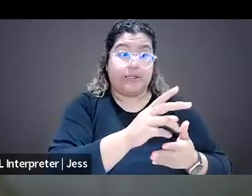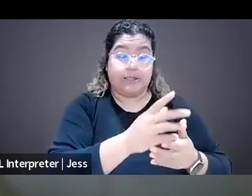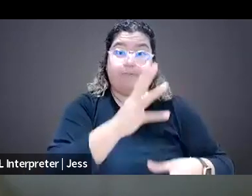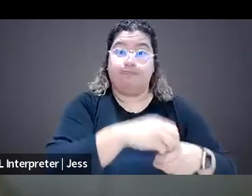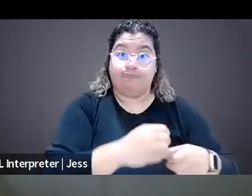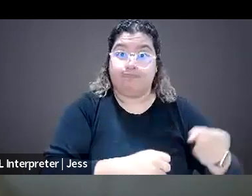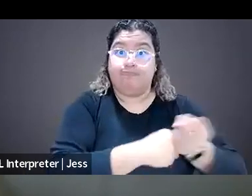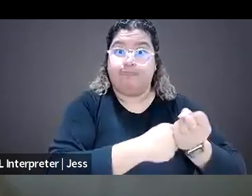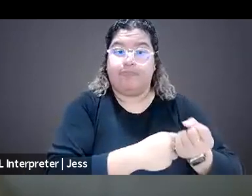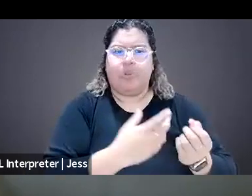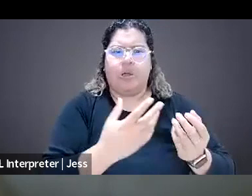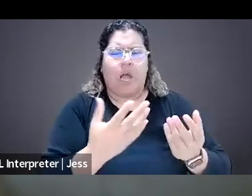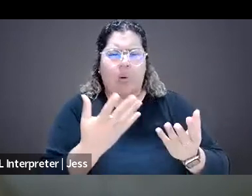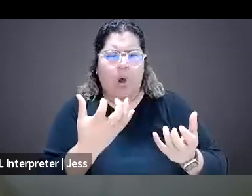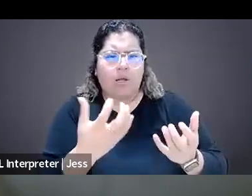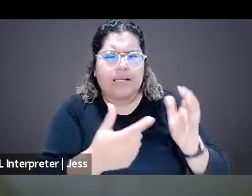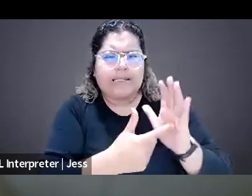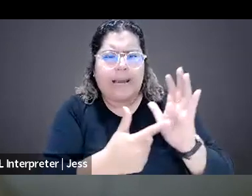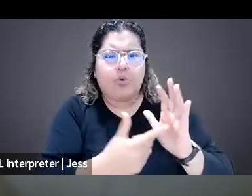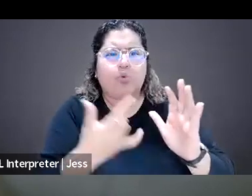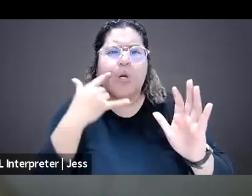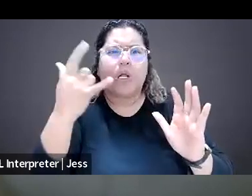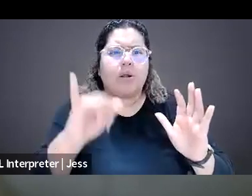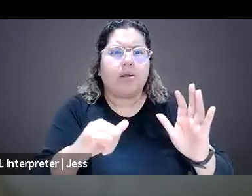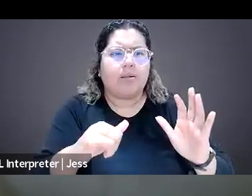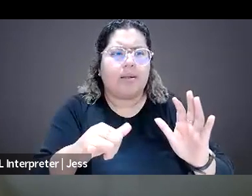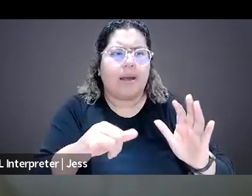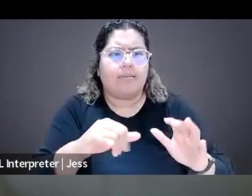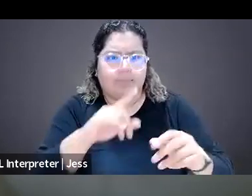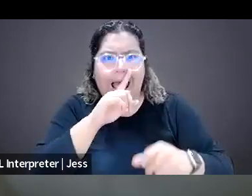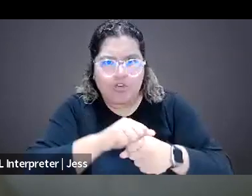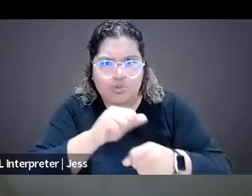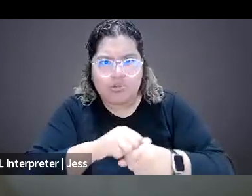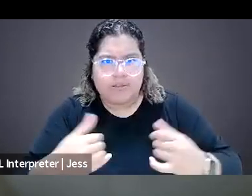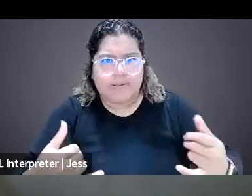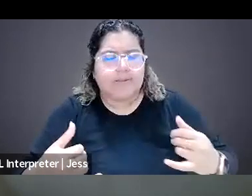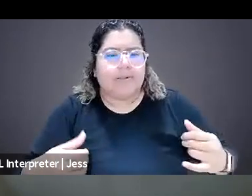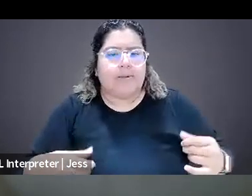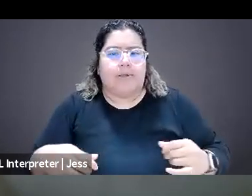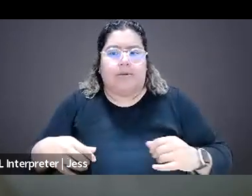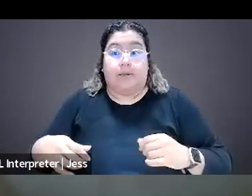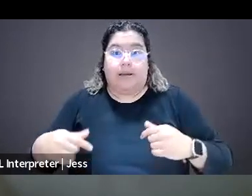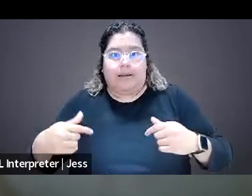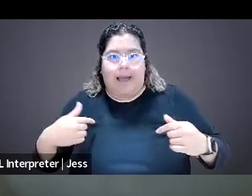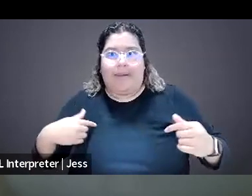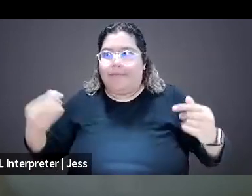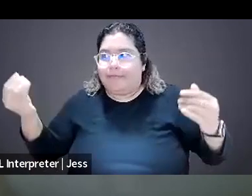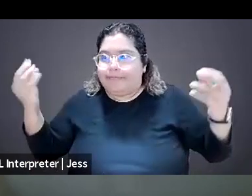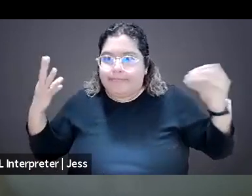some examples of what that kind of looks like concretely because I do think that, you know, I think I've heard, and I think lots of folks have heard this sort